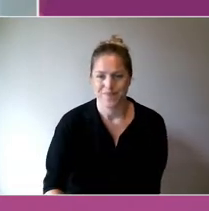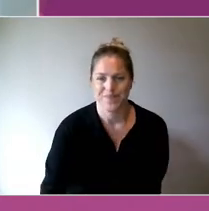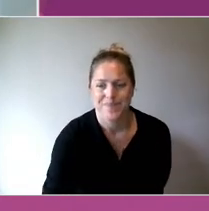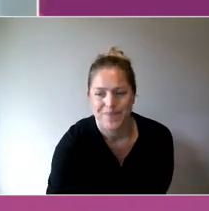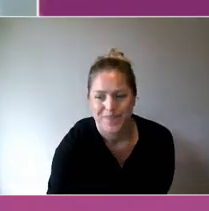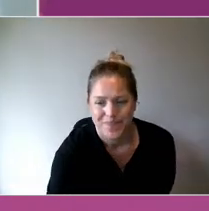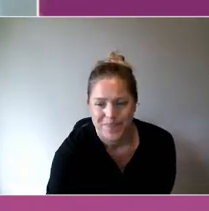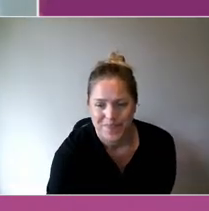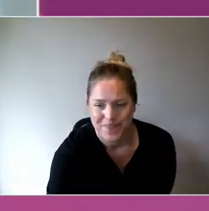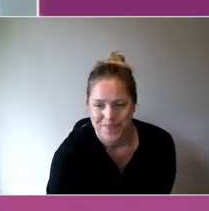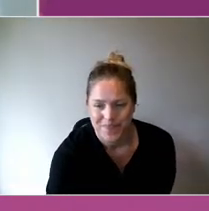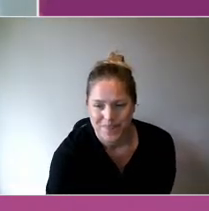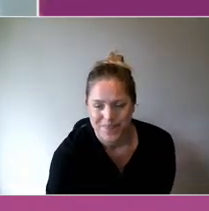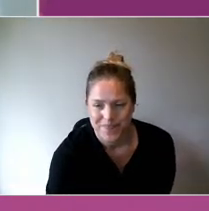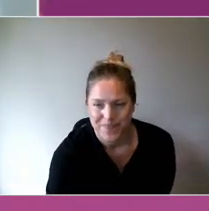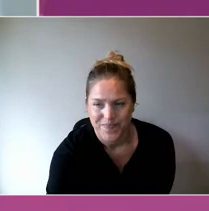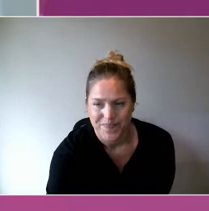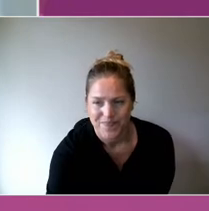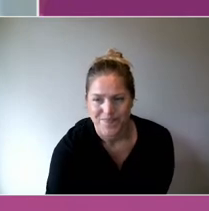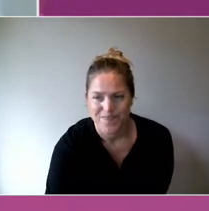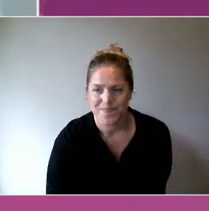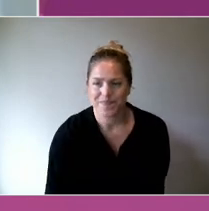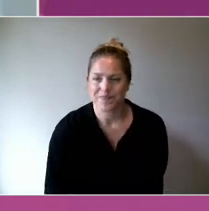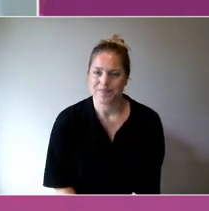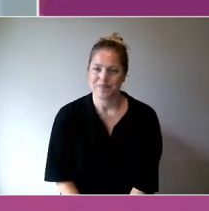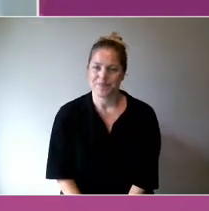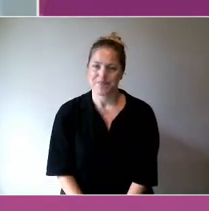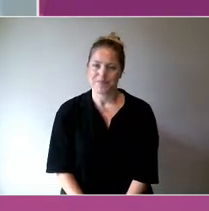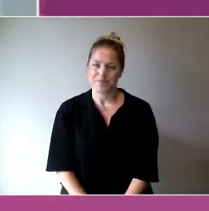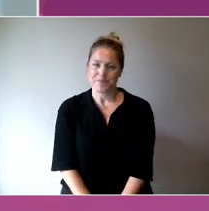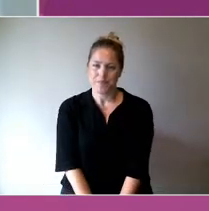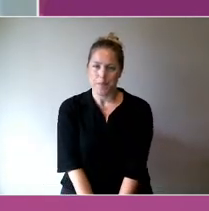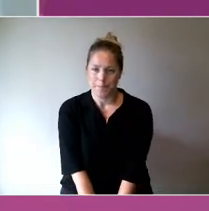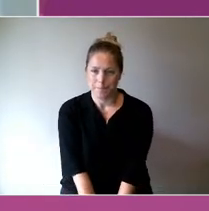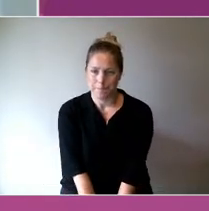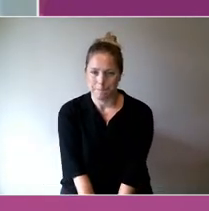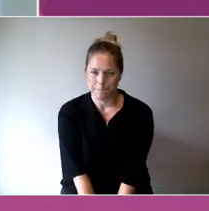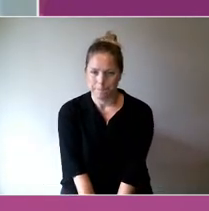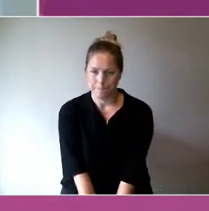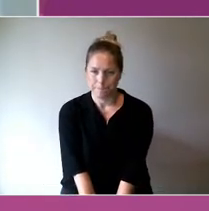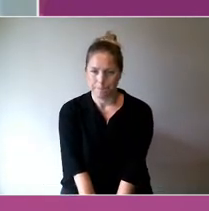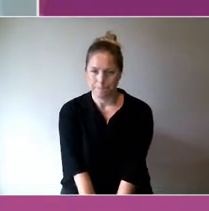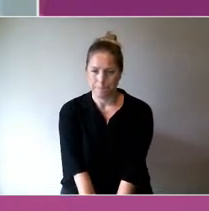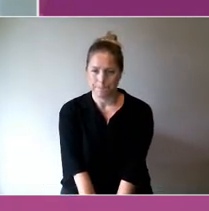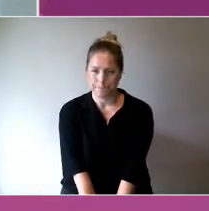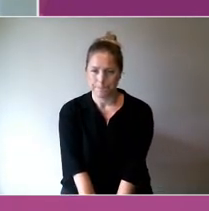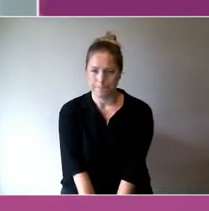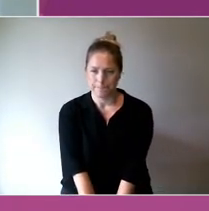If I'm not talking succinctly, it's because I can hear myself.